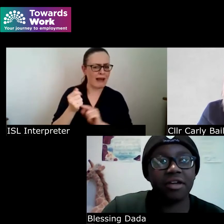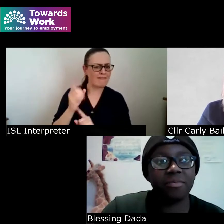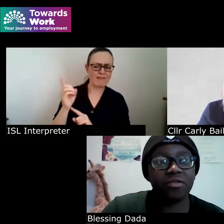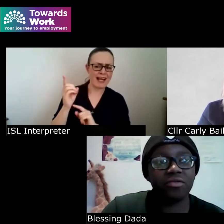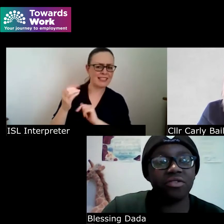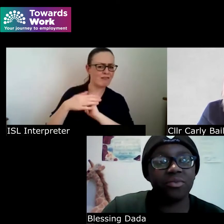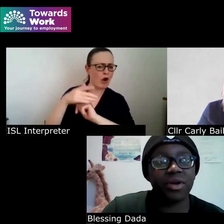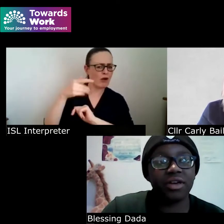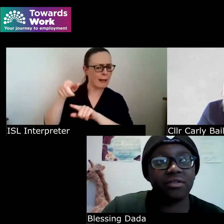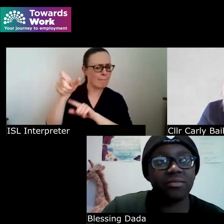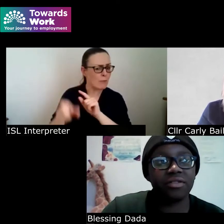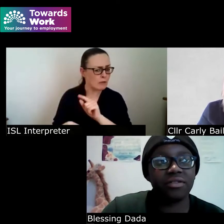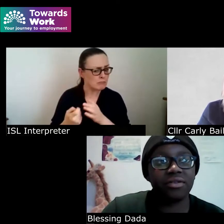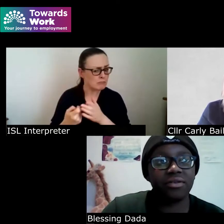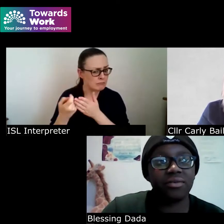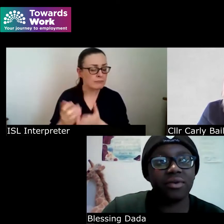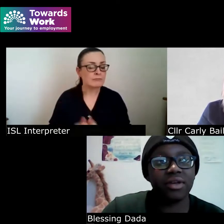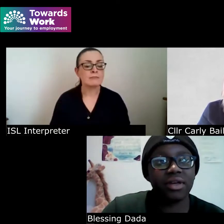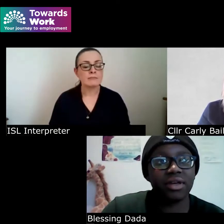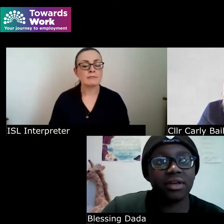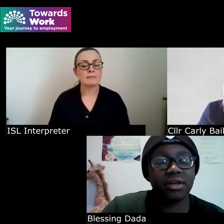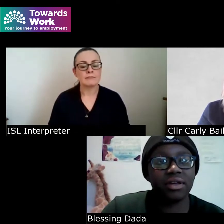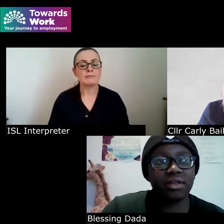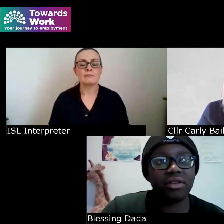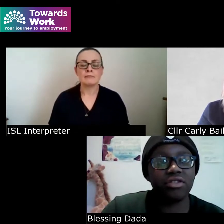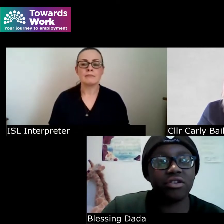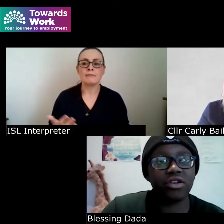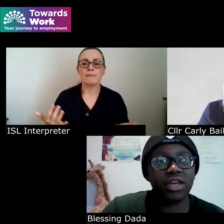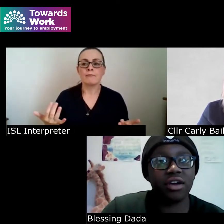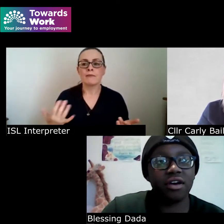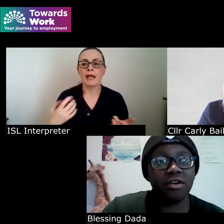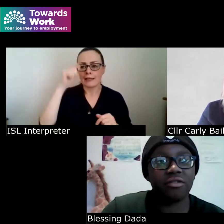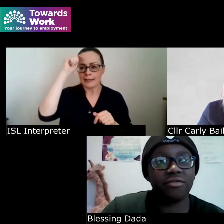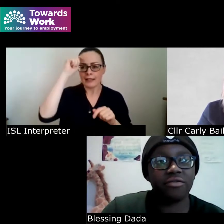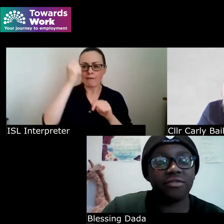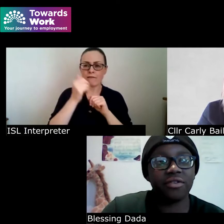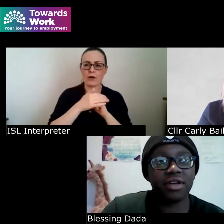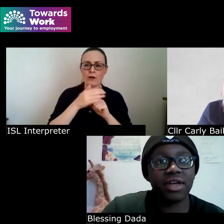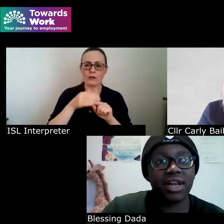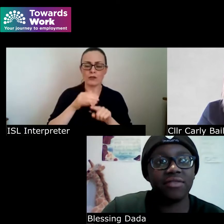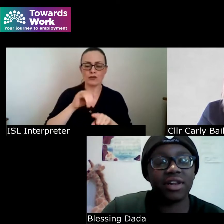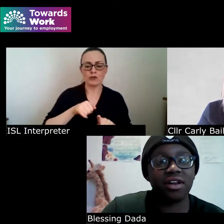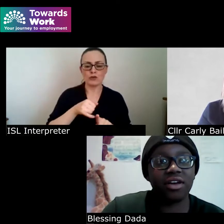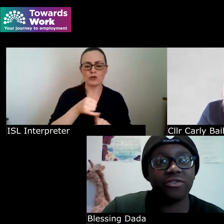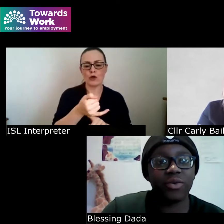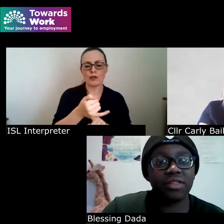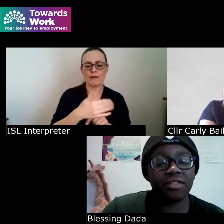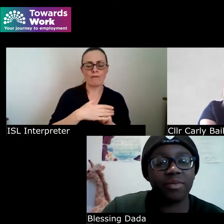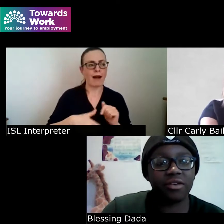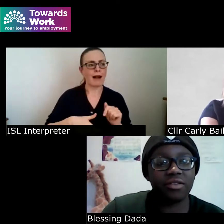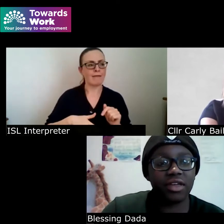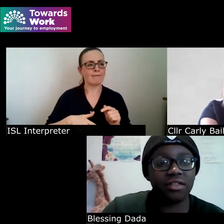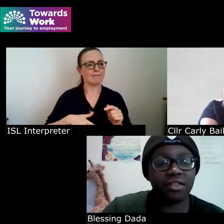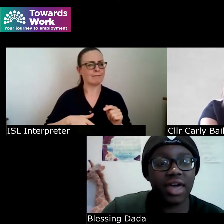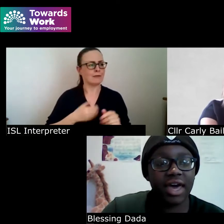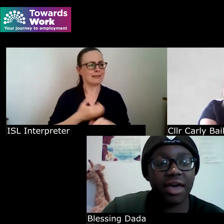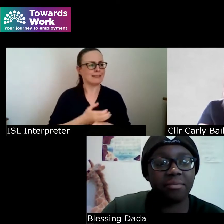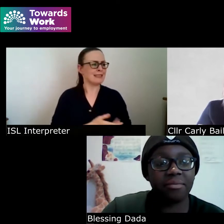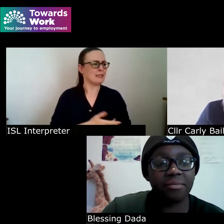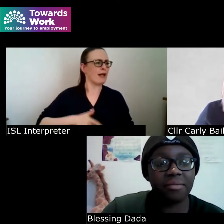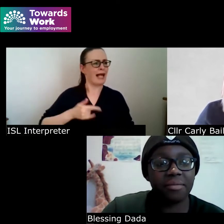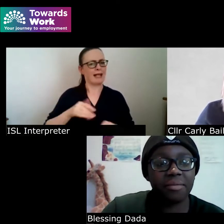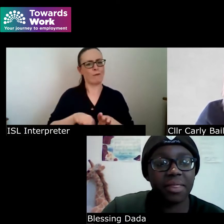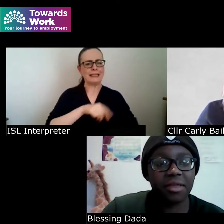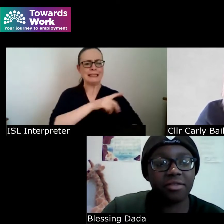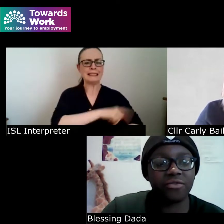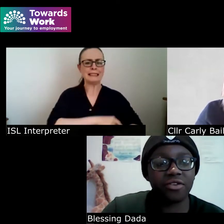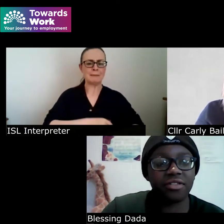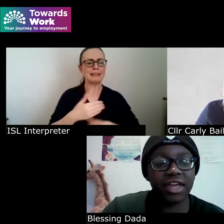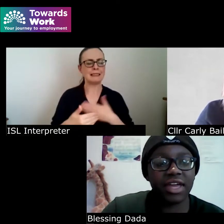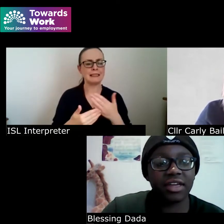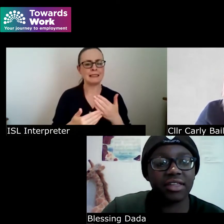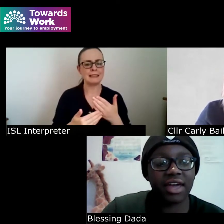suppose when it comes to the journey of living life with disabilities um the first thing that